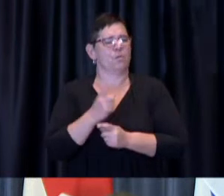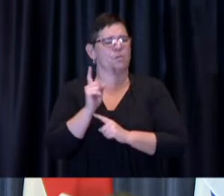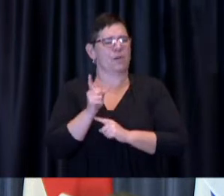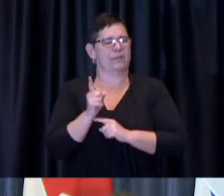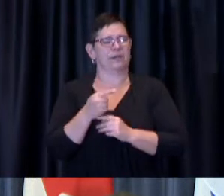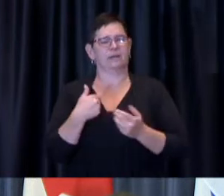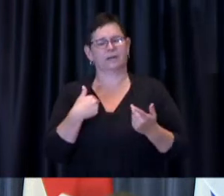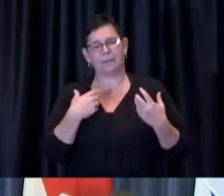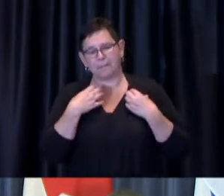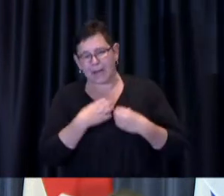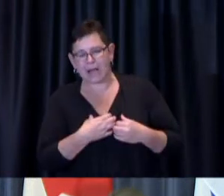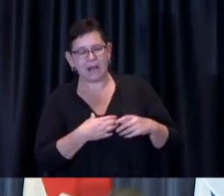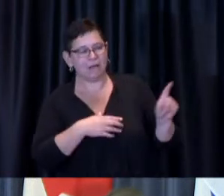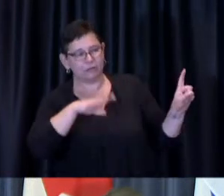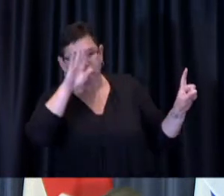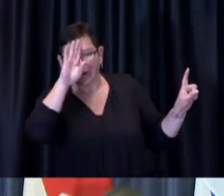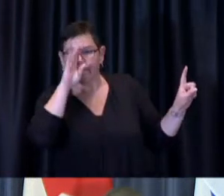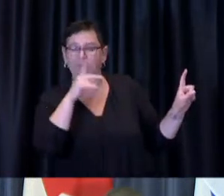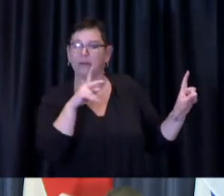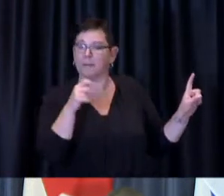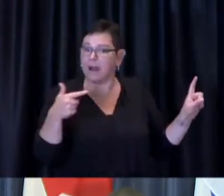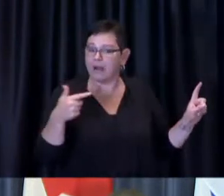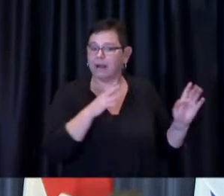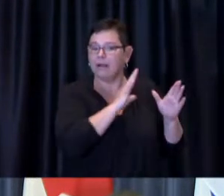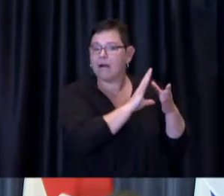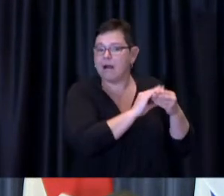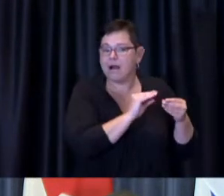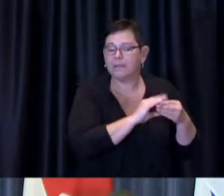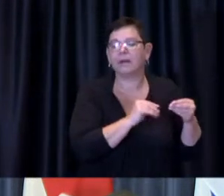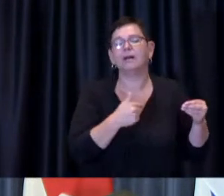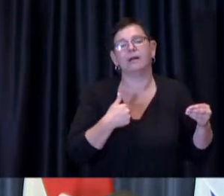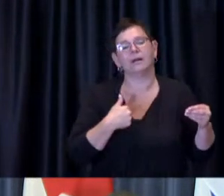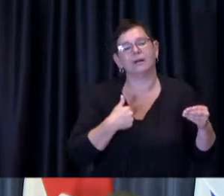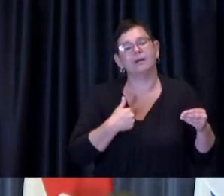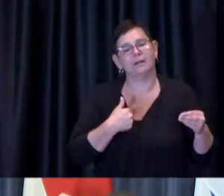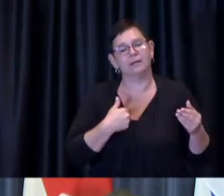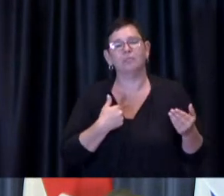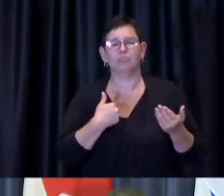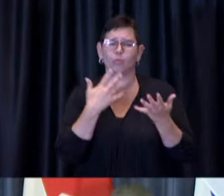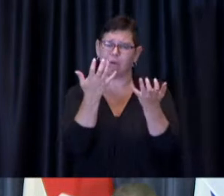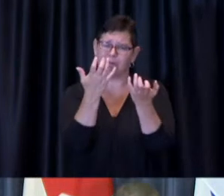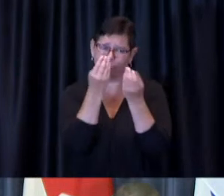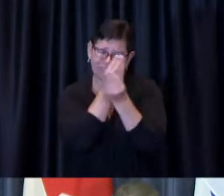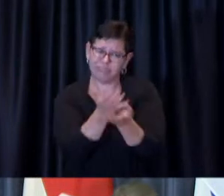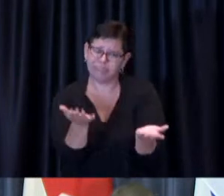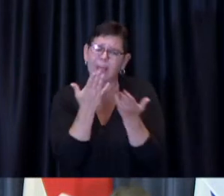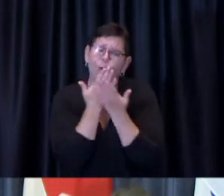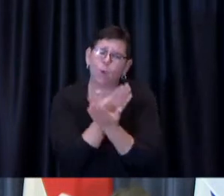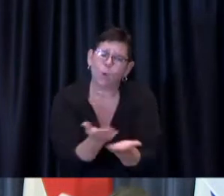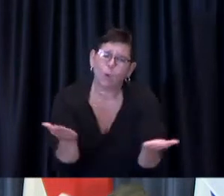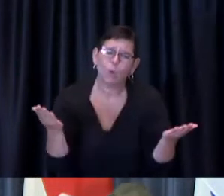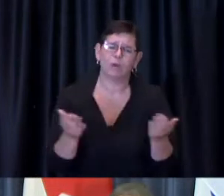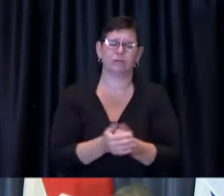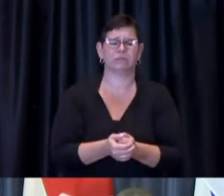with a small note of personal thanks myself to all those who played a role in supporting us